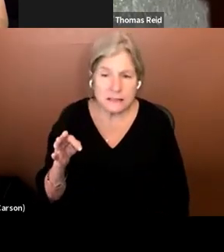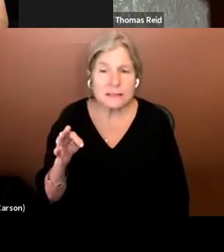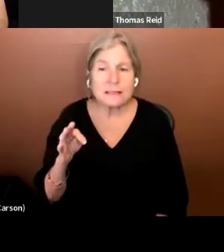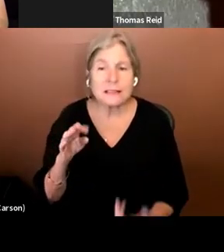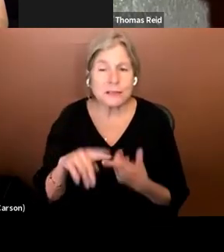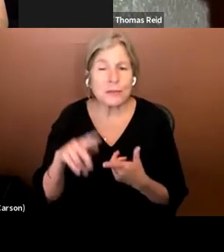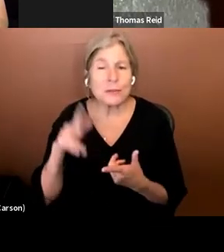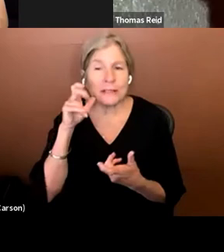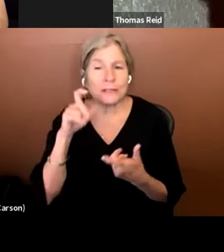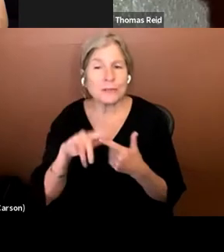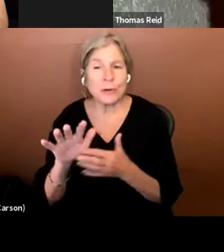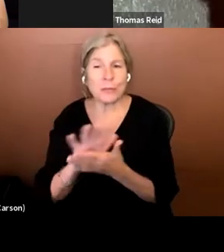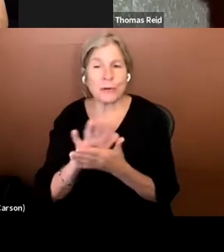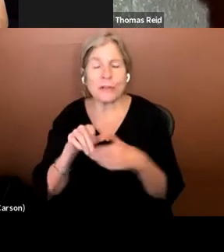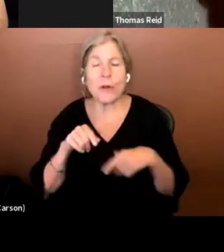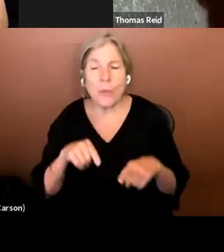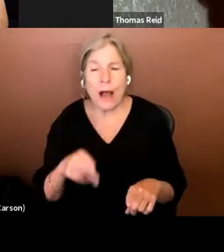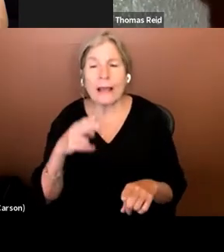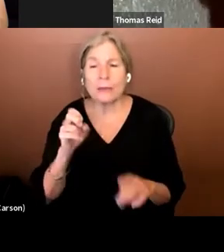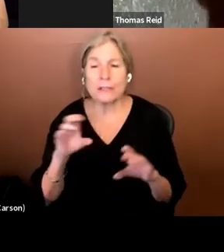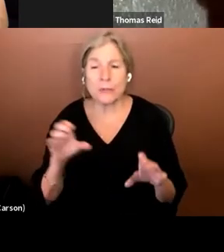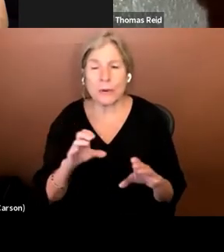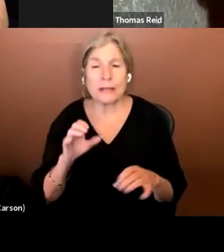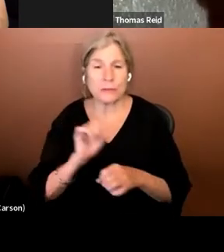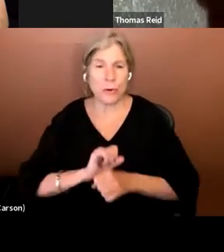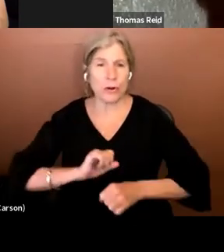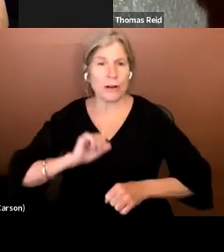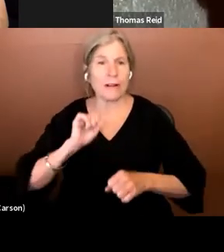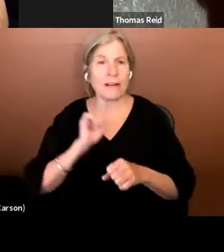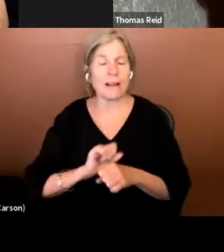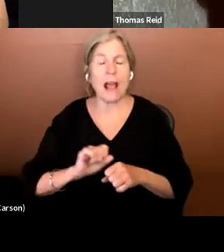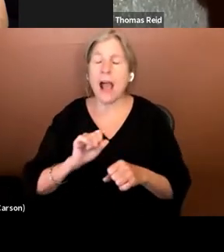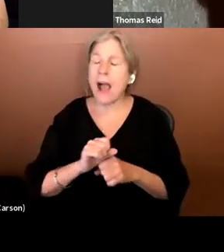to movies while he was doing his work. And I just think that